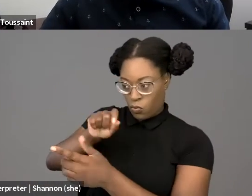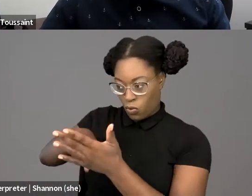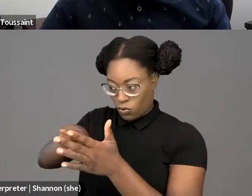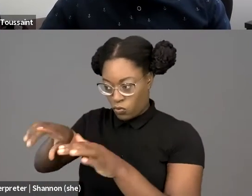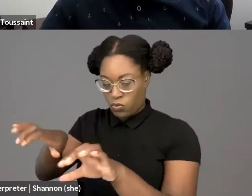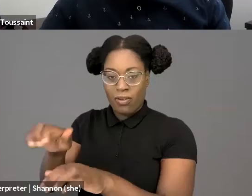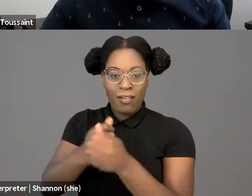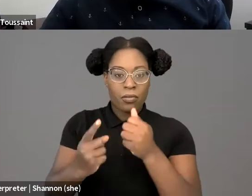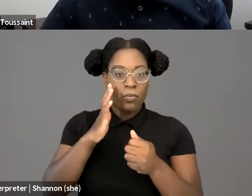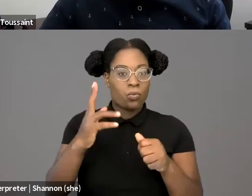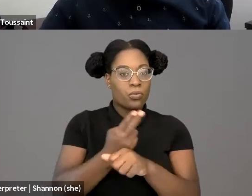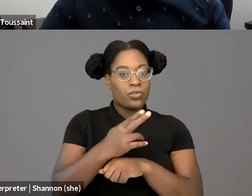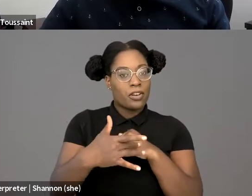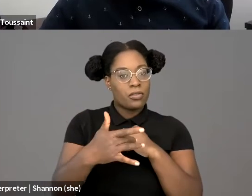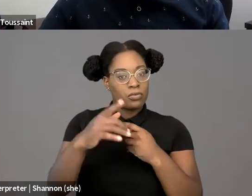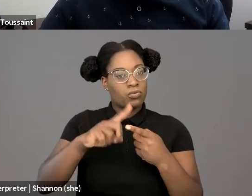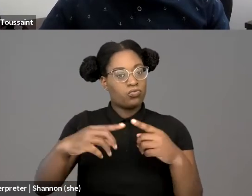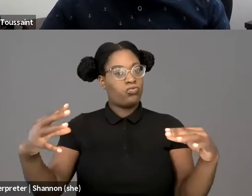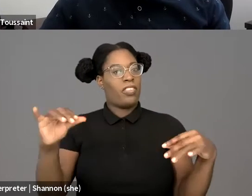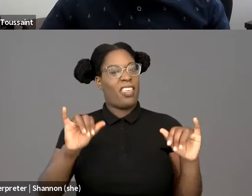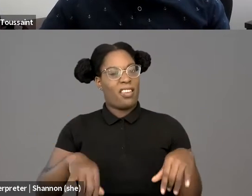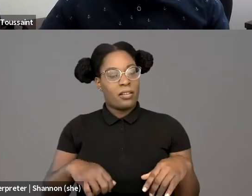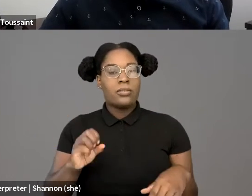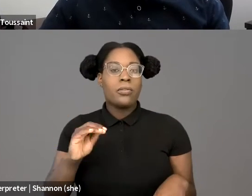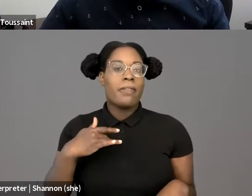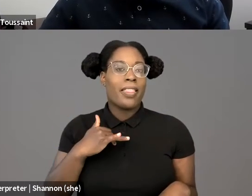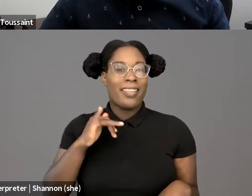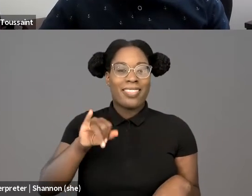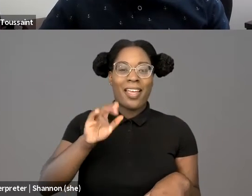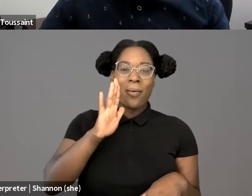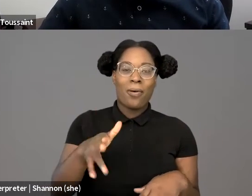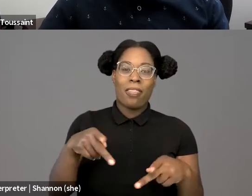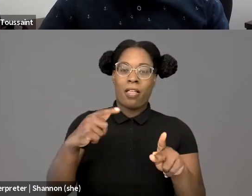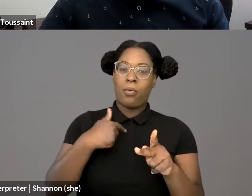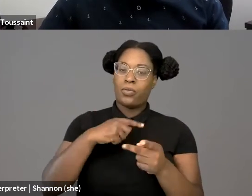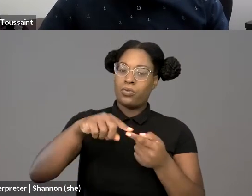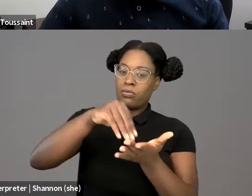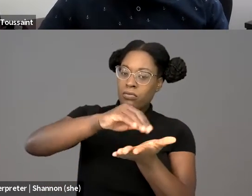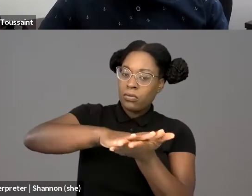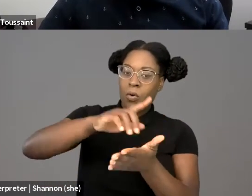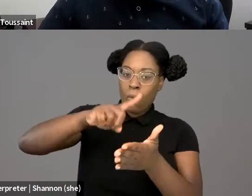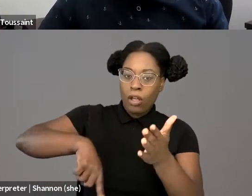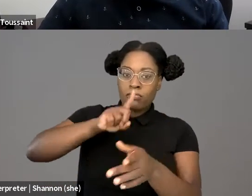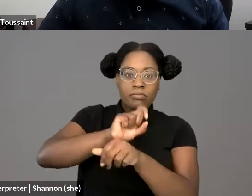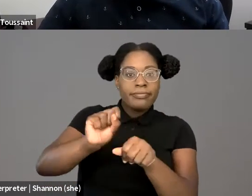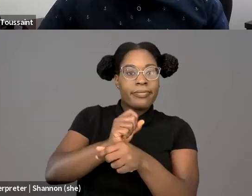And also create a record for review later on. But the other thing I have to say is,